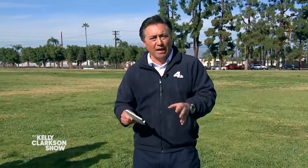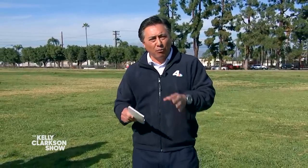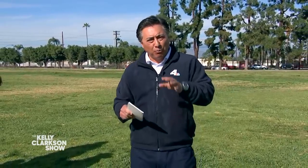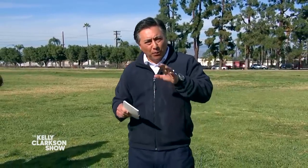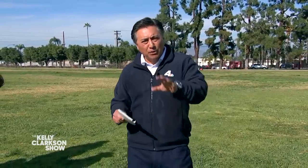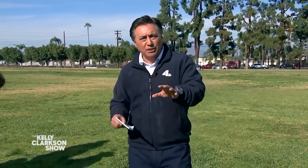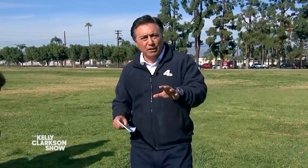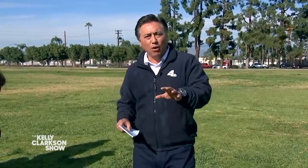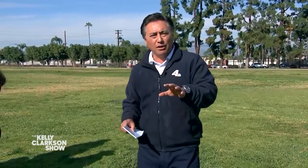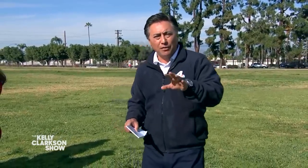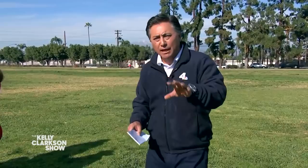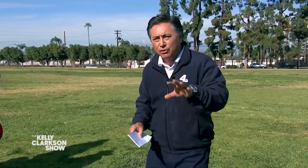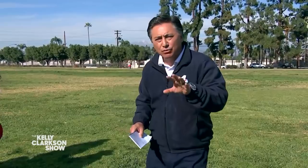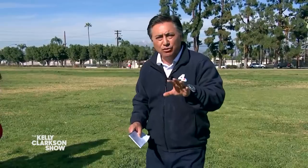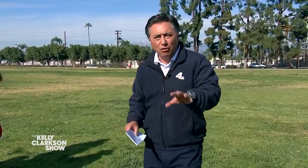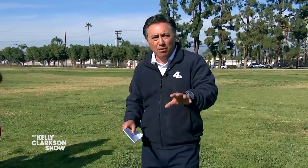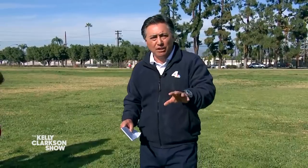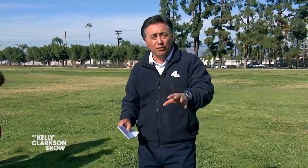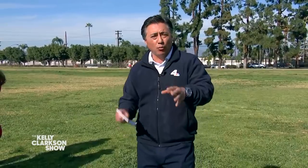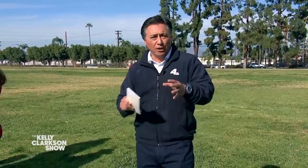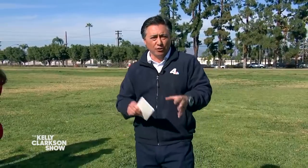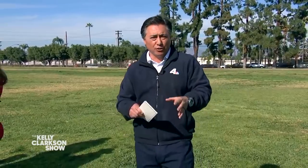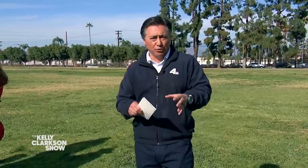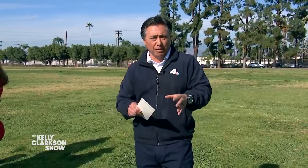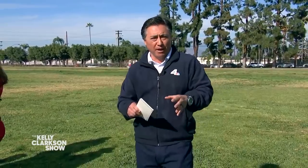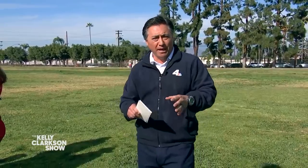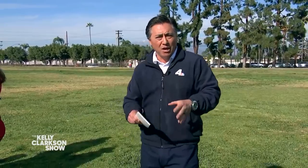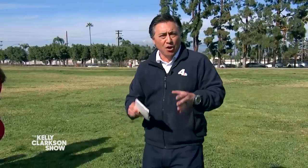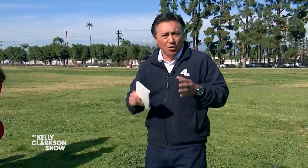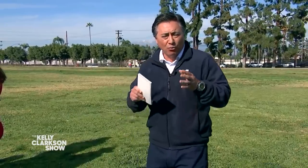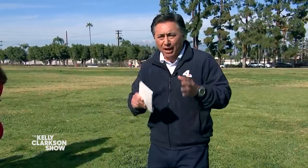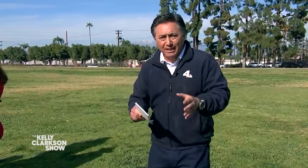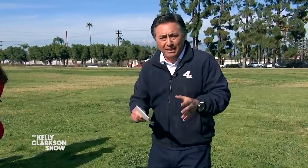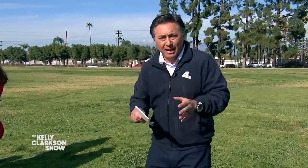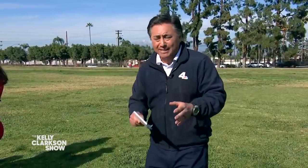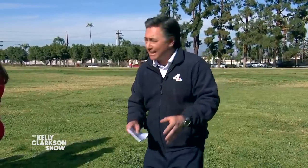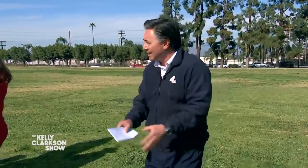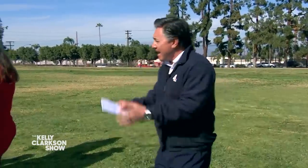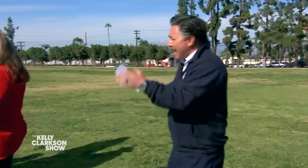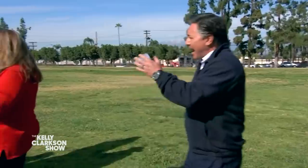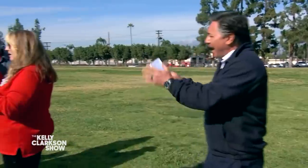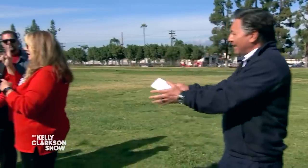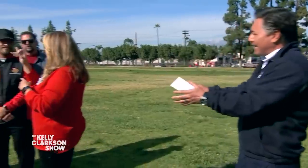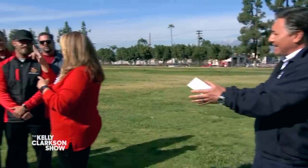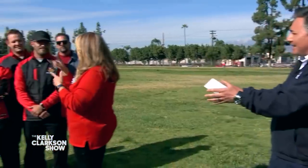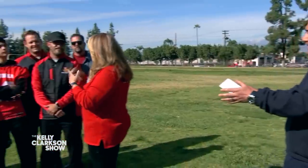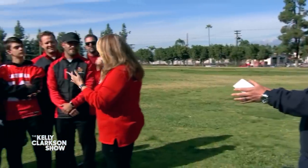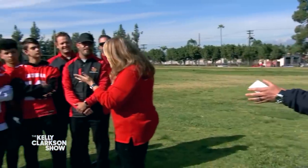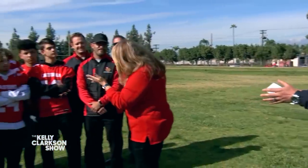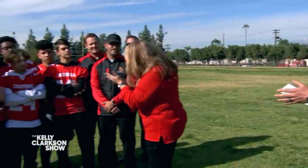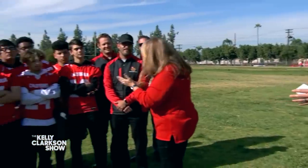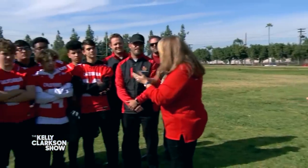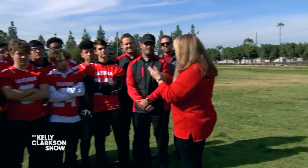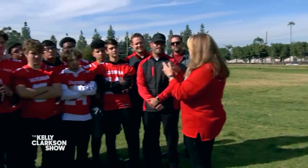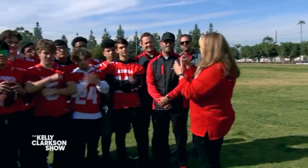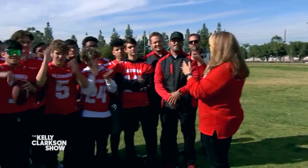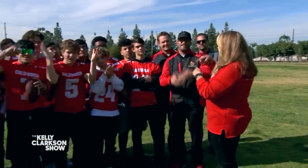And I personally wanna thank you so much for what you're doing by recognizing and highlighting these guys to my right.